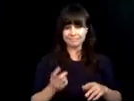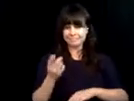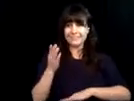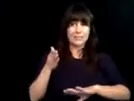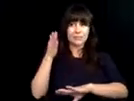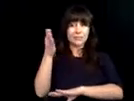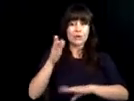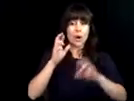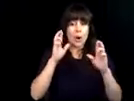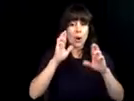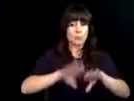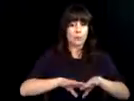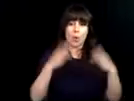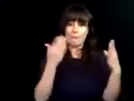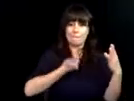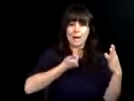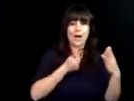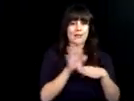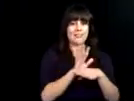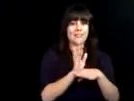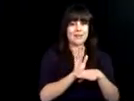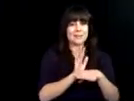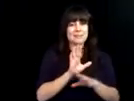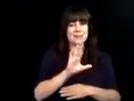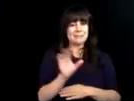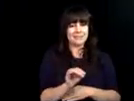undergraduate venture creation program certificate. One